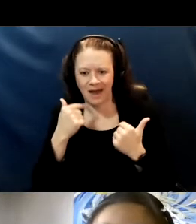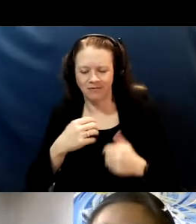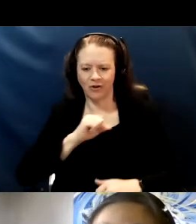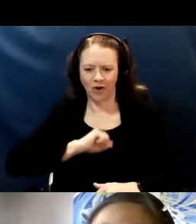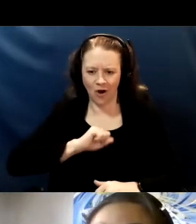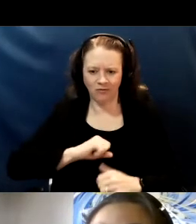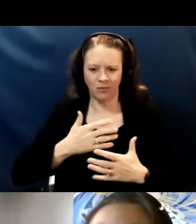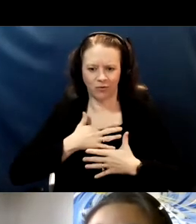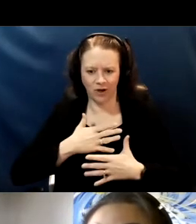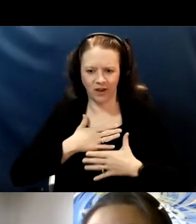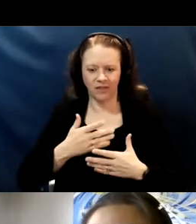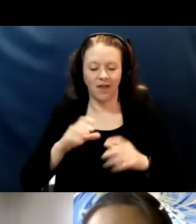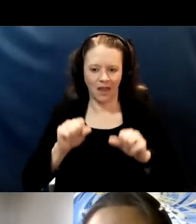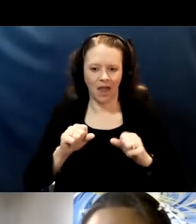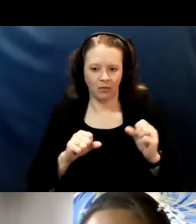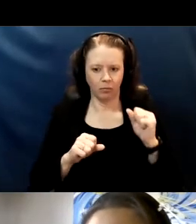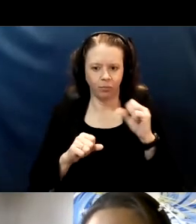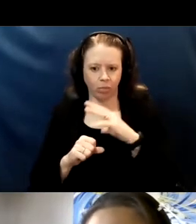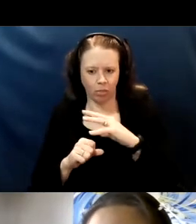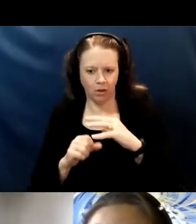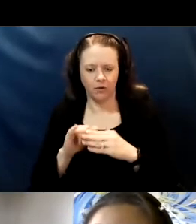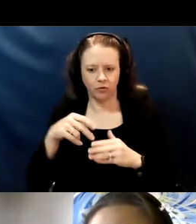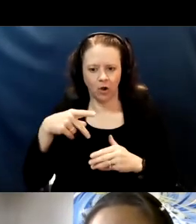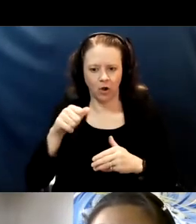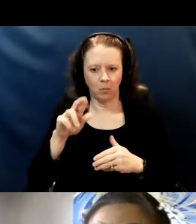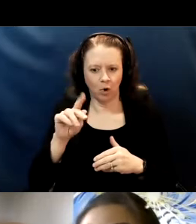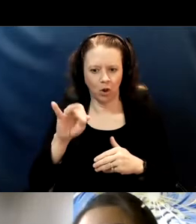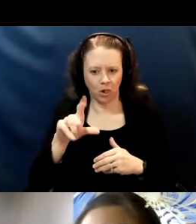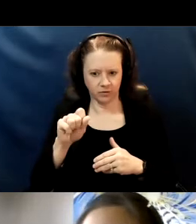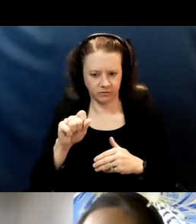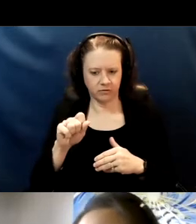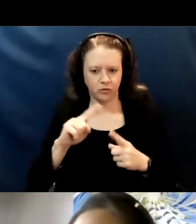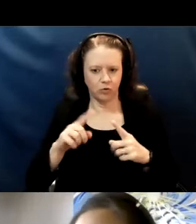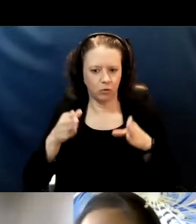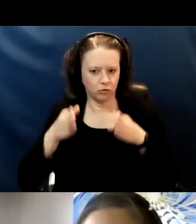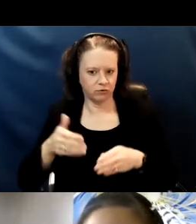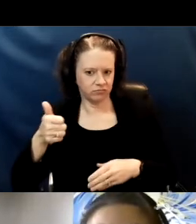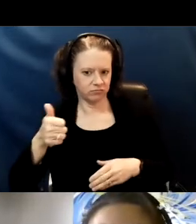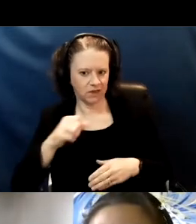So there are different modes of transmission different ways that that kind of exchange can occur.